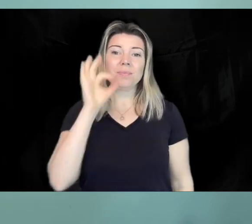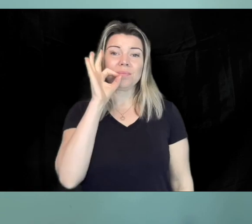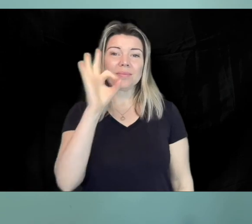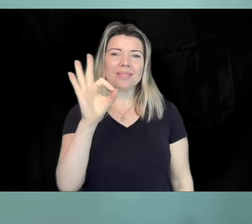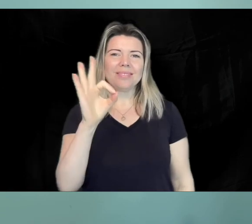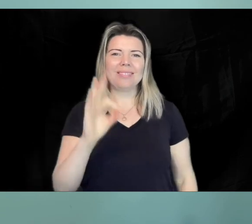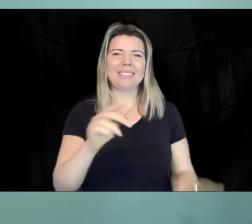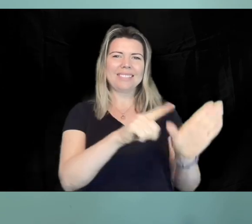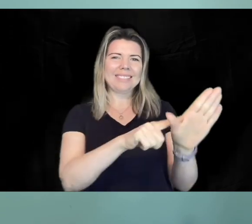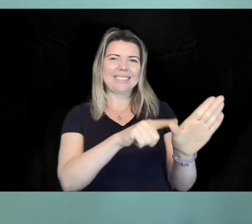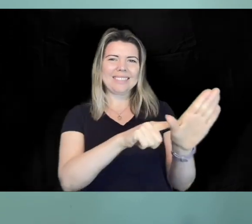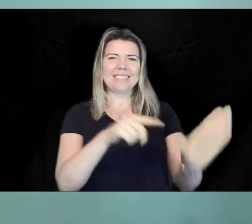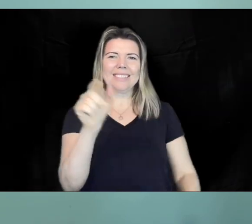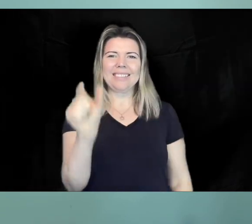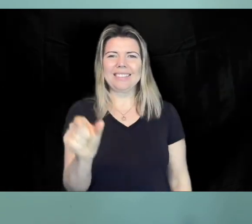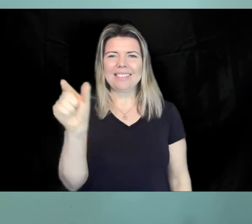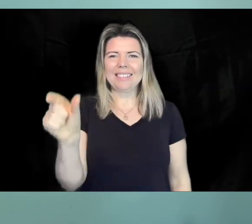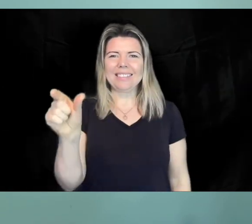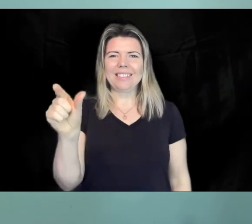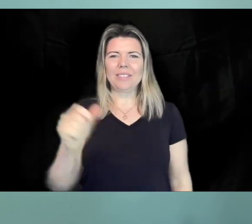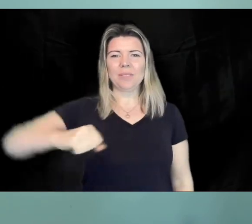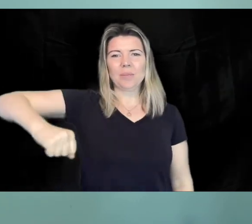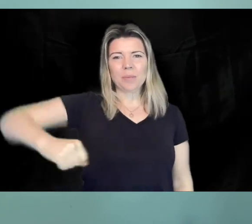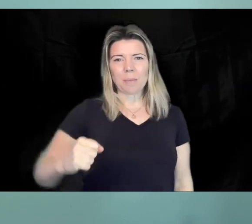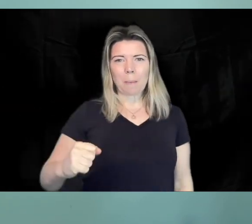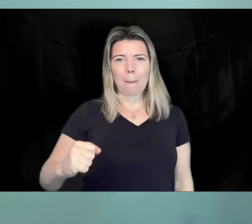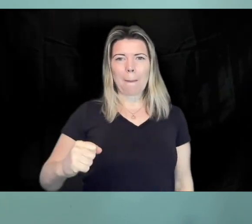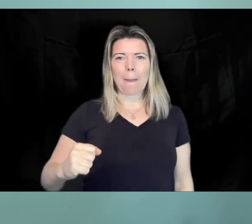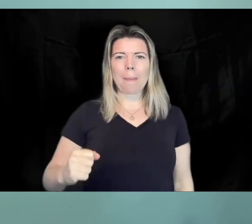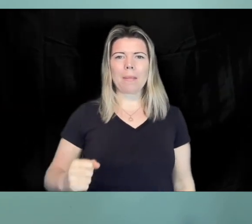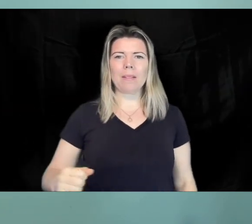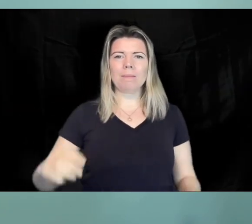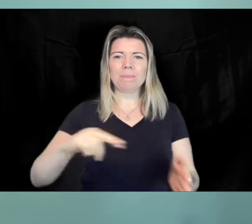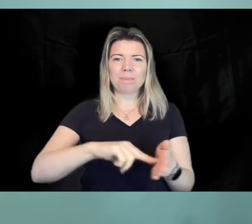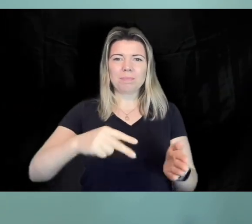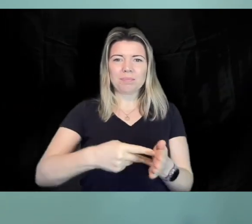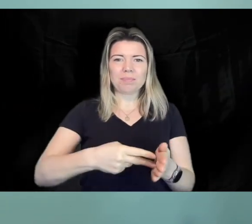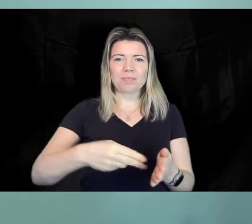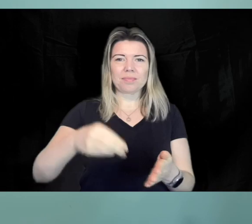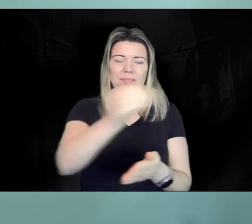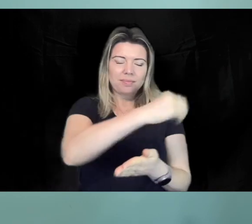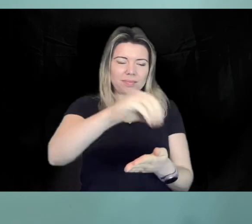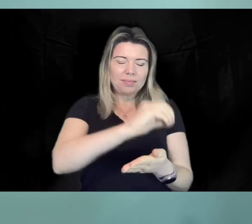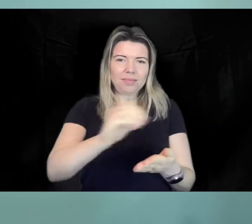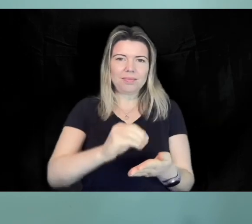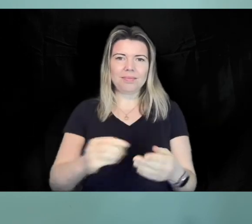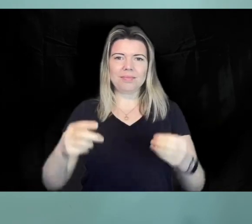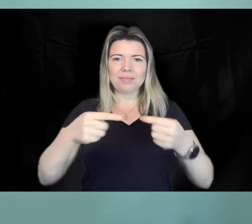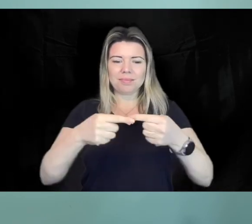people from across Scotland to take part in a design challenge to explore ideas for our new